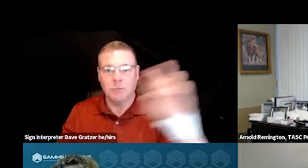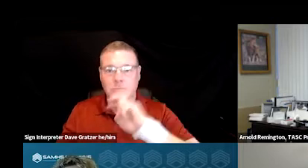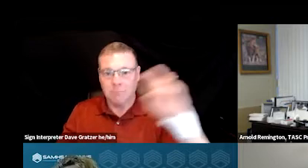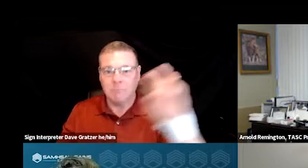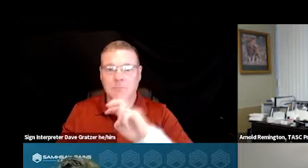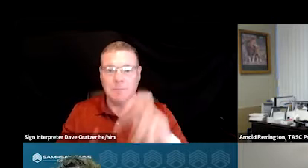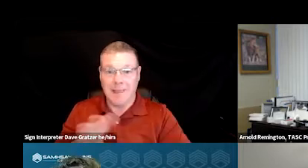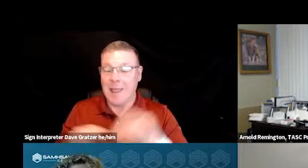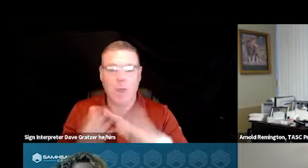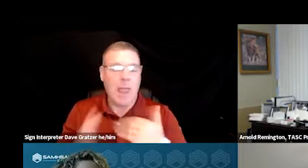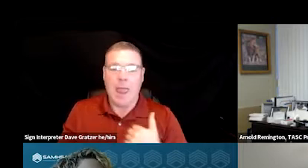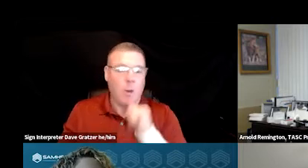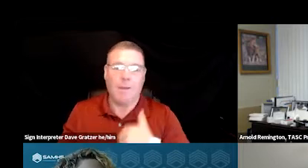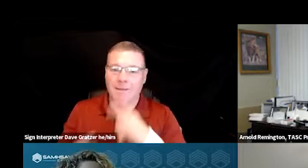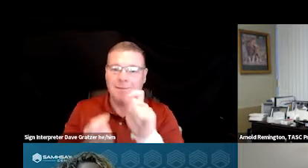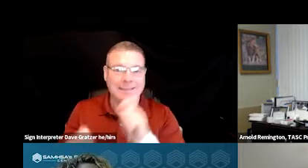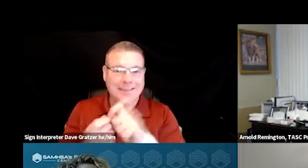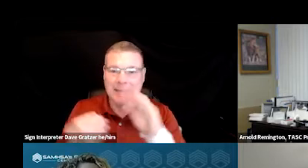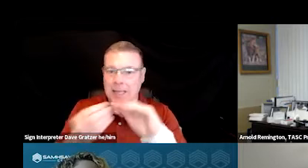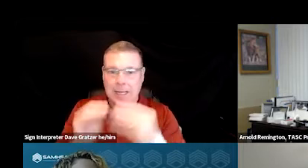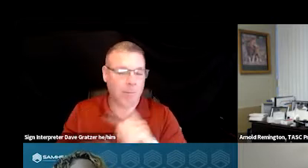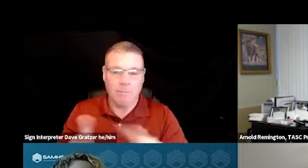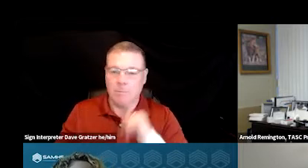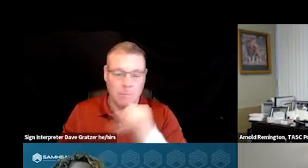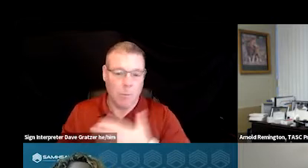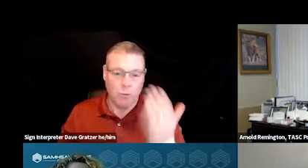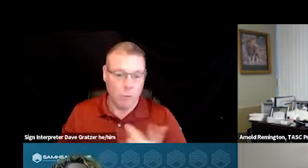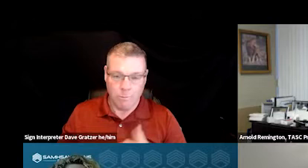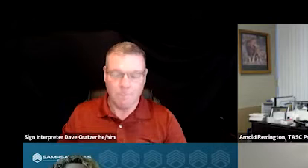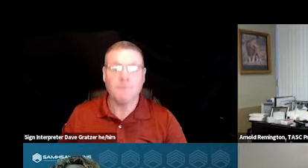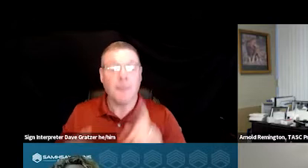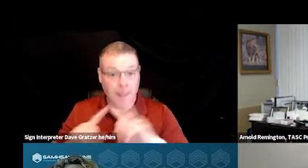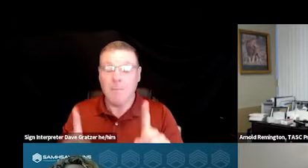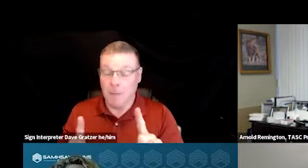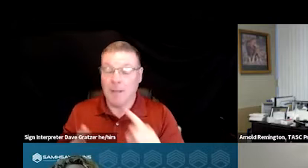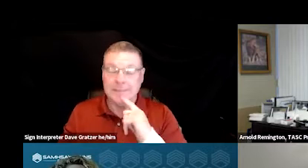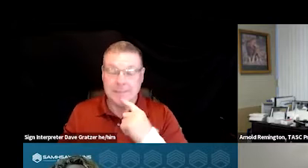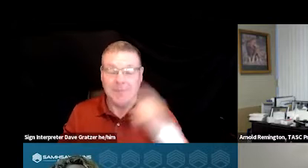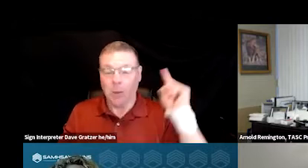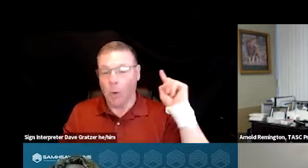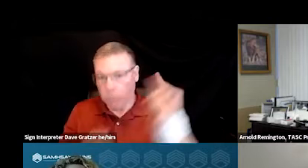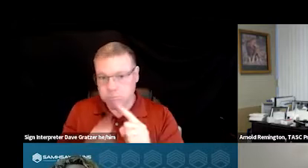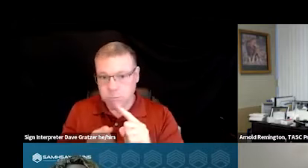I wish I had that exact number right here right now, but I don't, but it was significant. It had a significant impact.